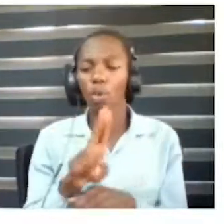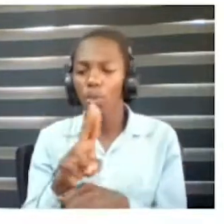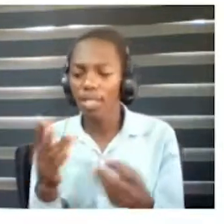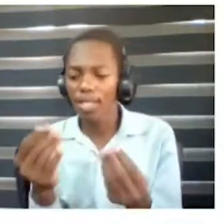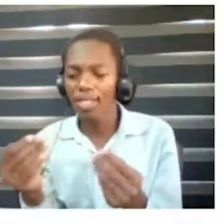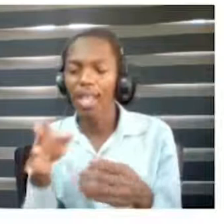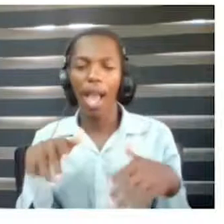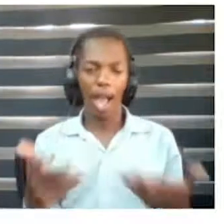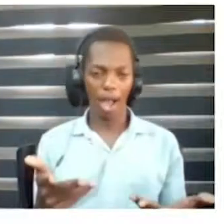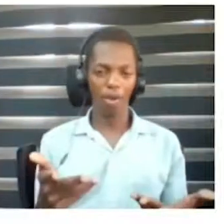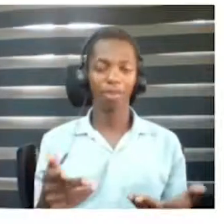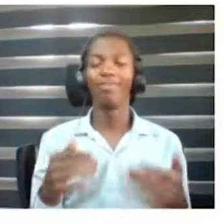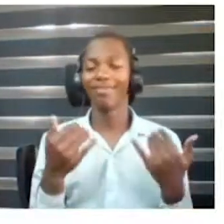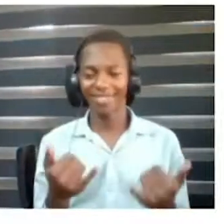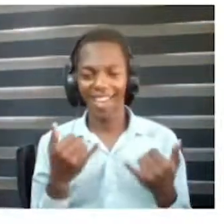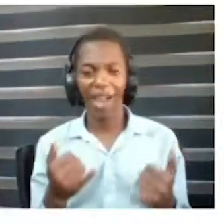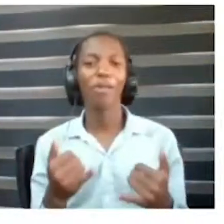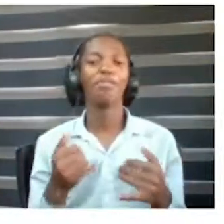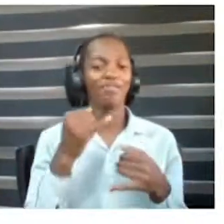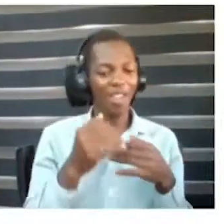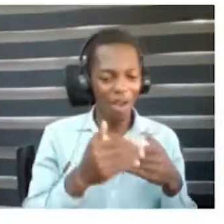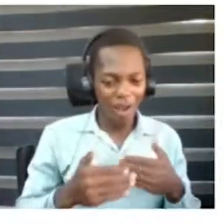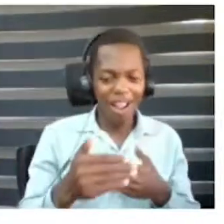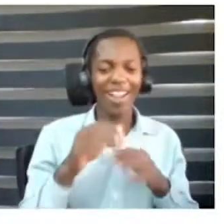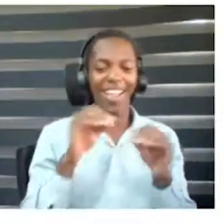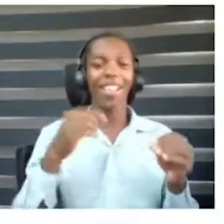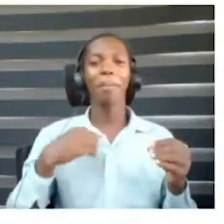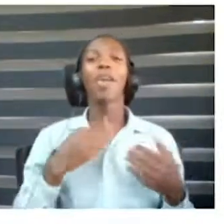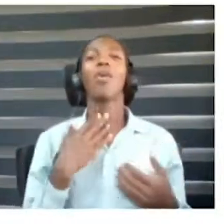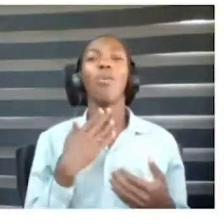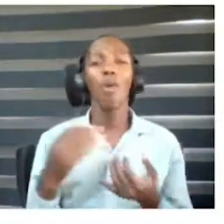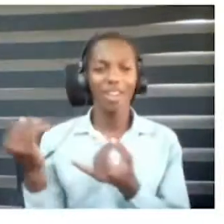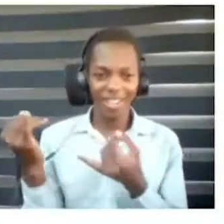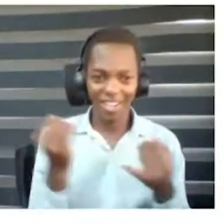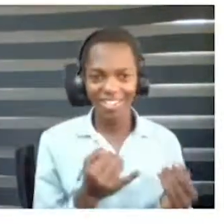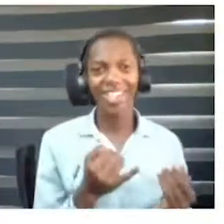Without further delay, I would like to introduce to you